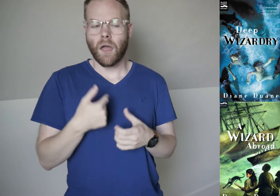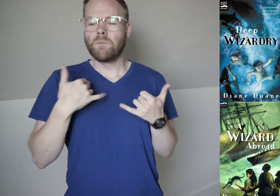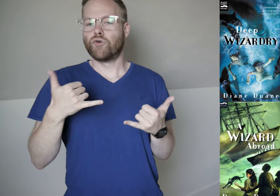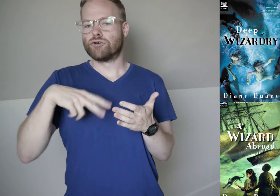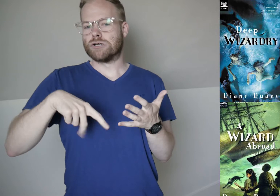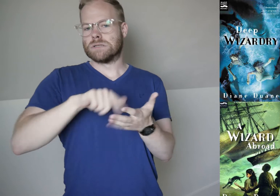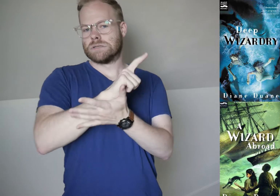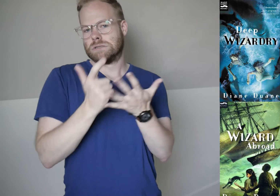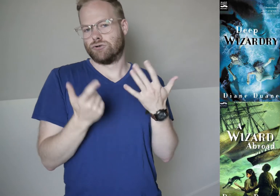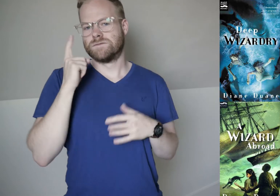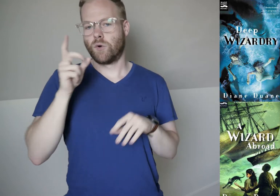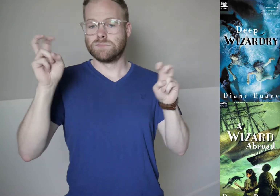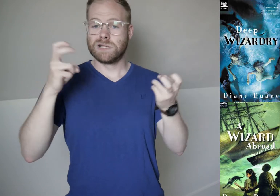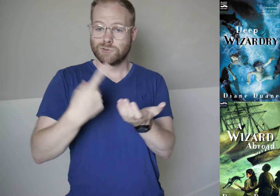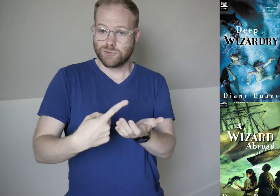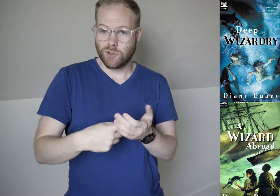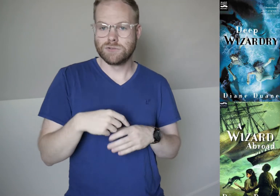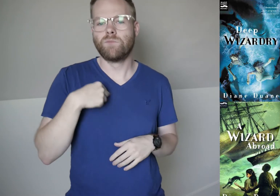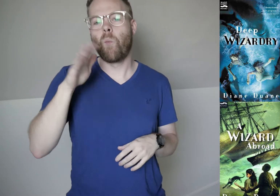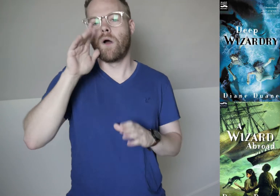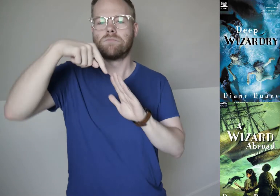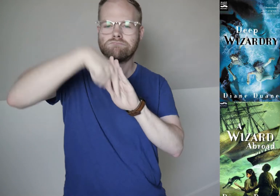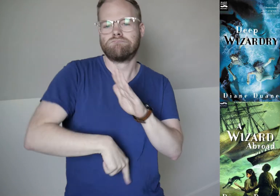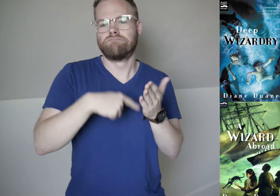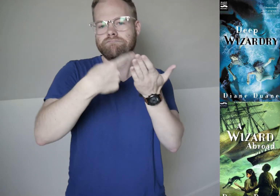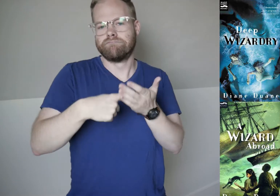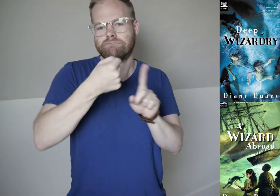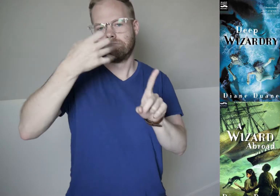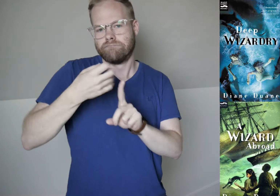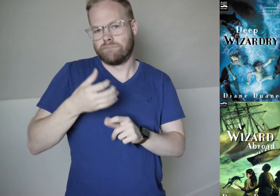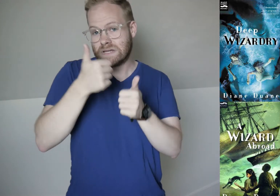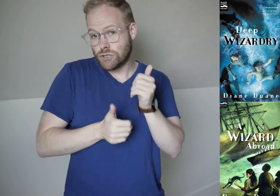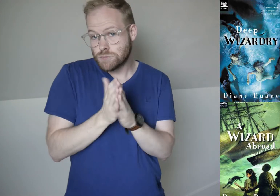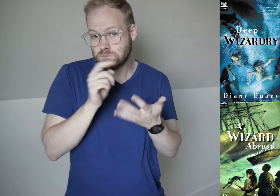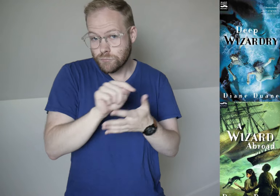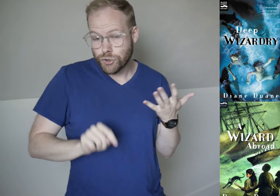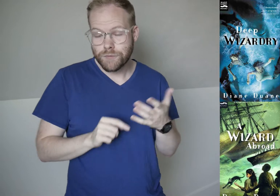I’m currently reading this series for a Title Talks, where I’ll go more in-depth about each book.